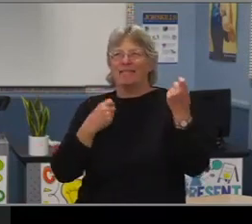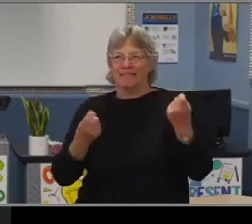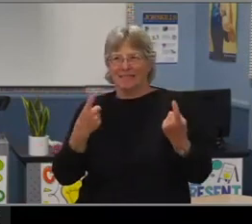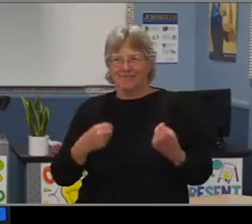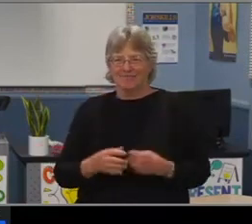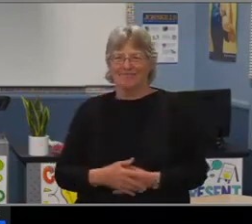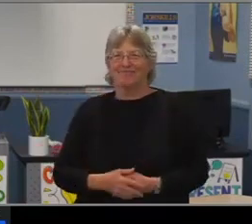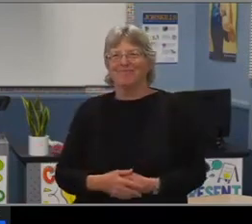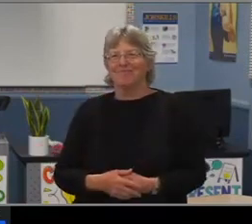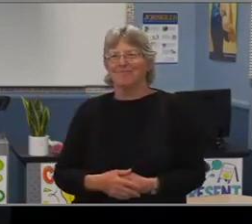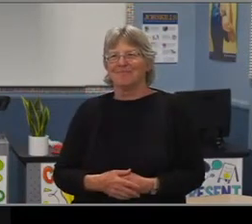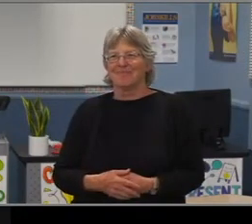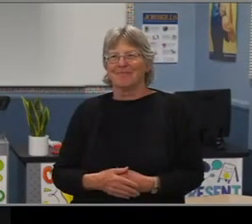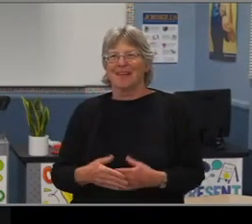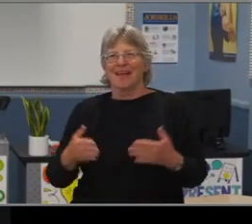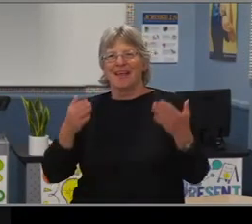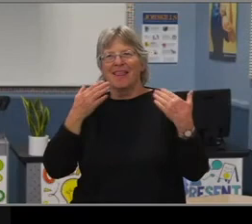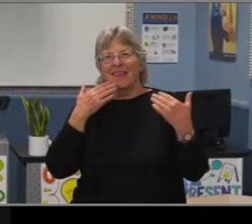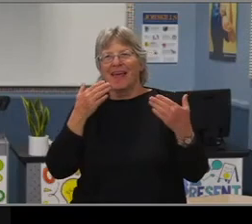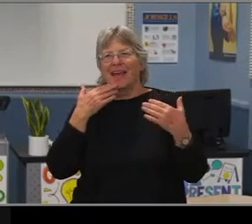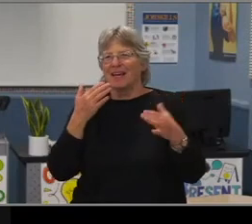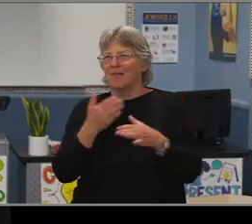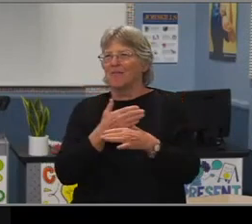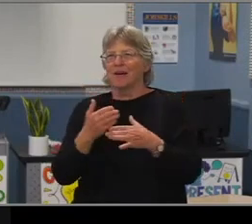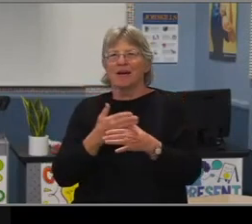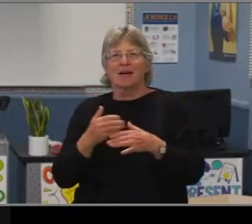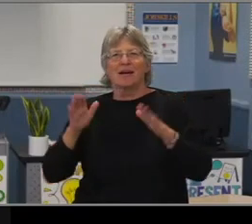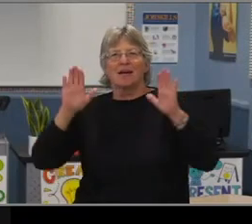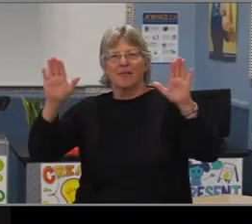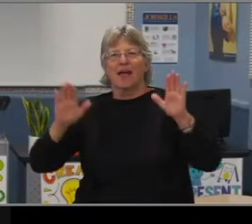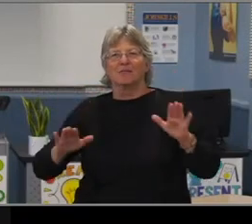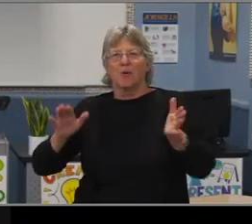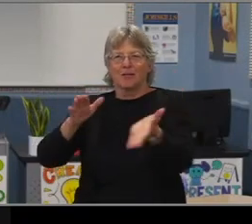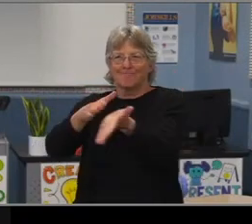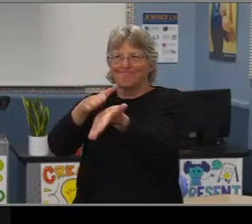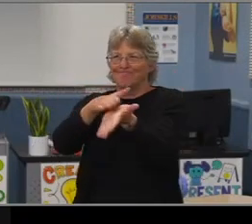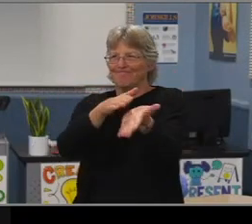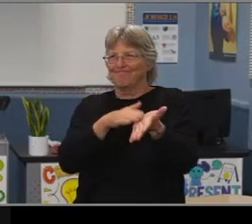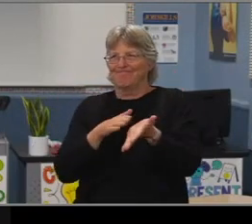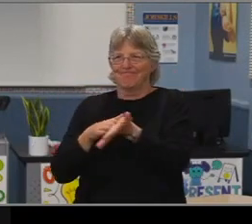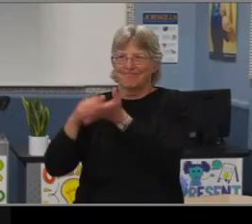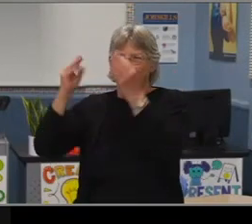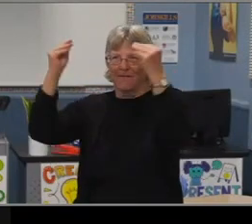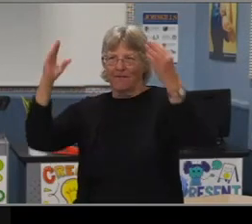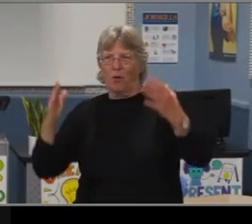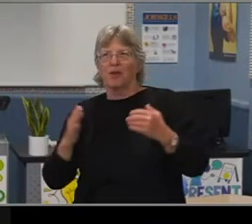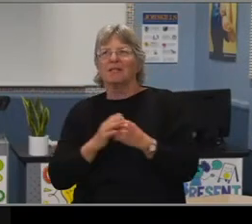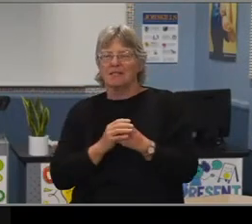Thank you for sharing that is a wonderful shout out to our teachers and a great testament